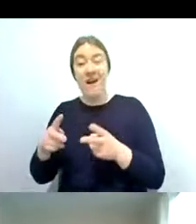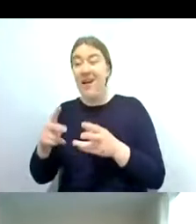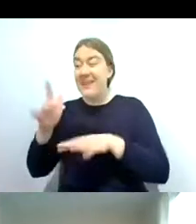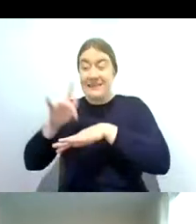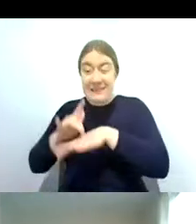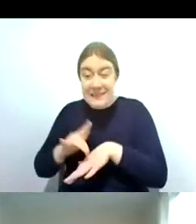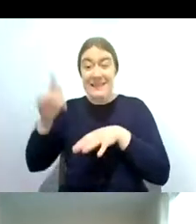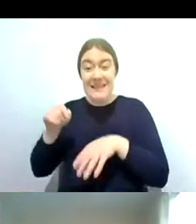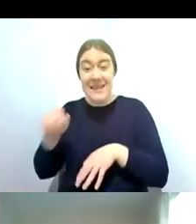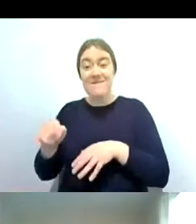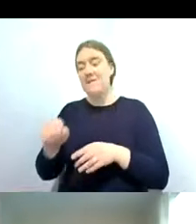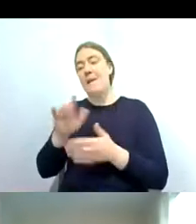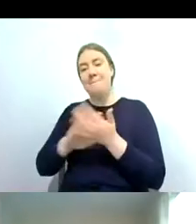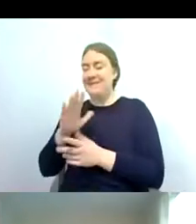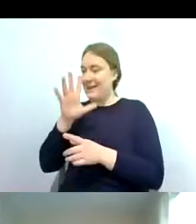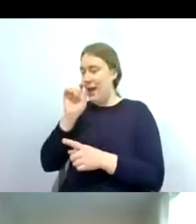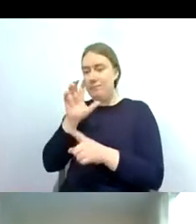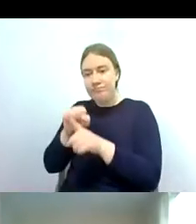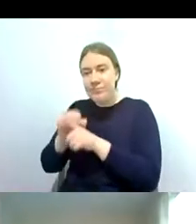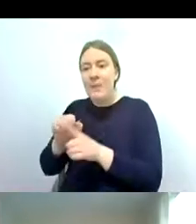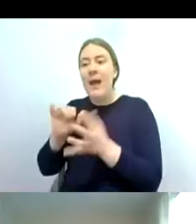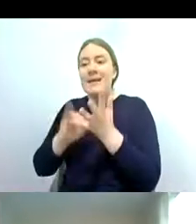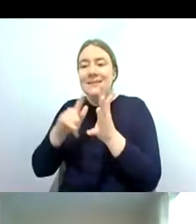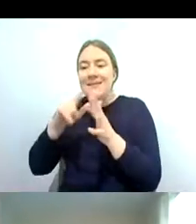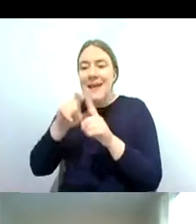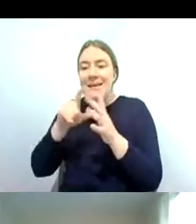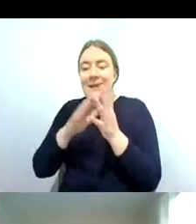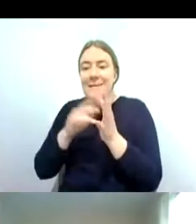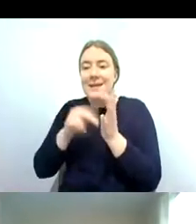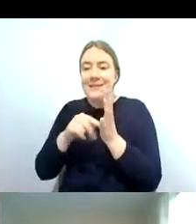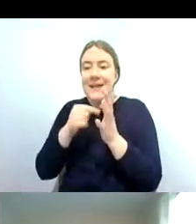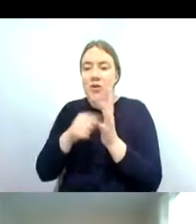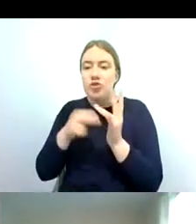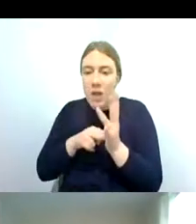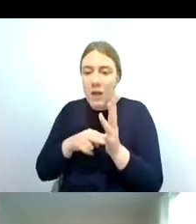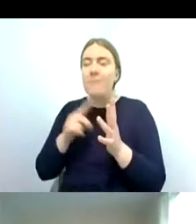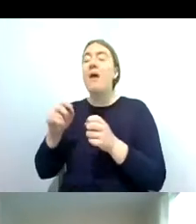they can pick up and issues such as sedimentation changes in flow and changes in hydromorphology